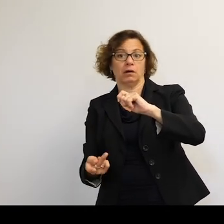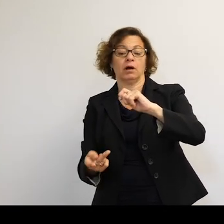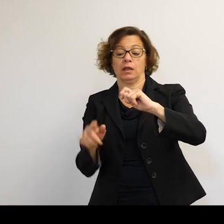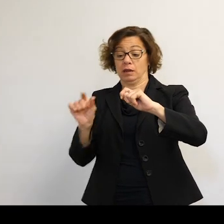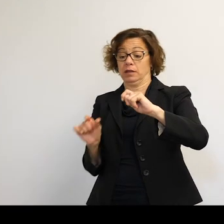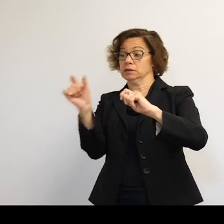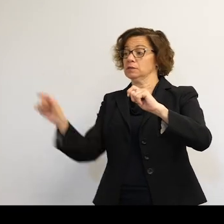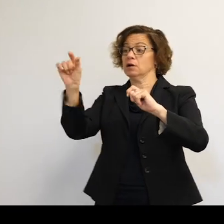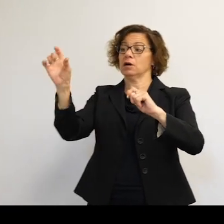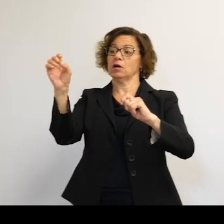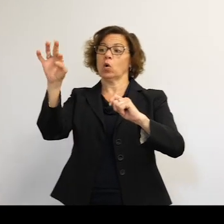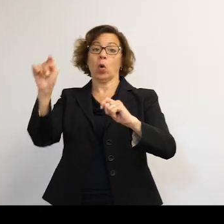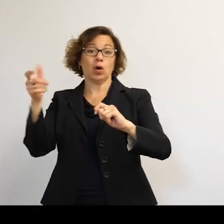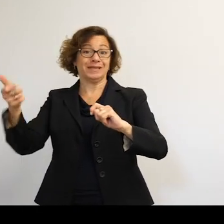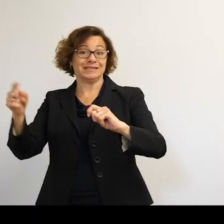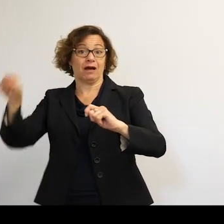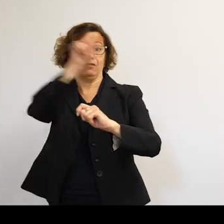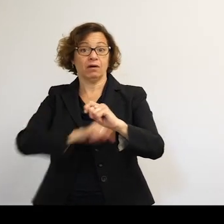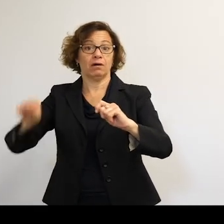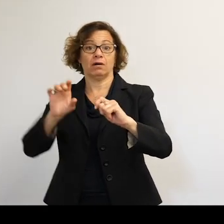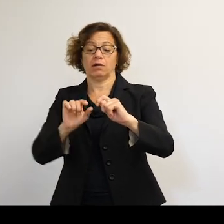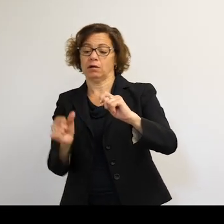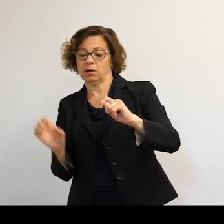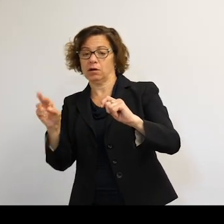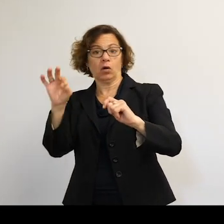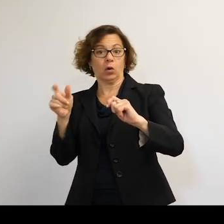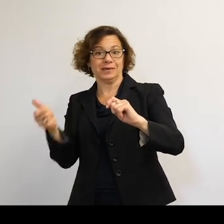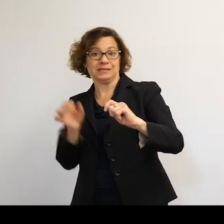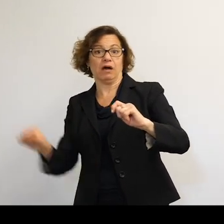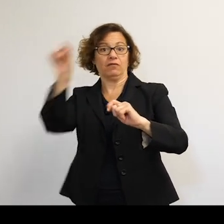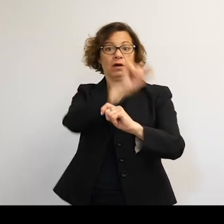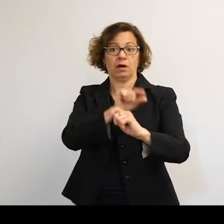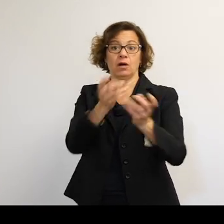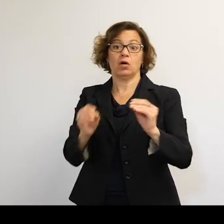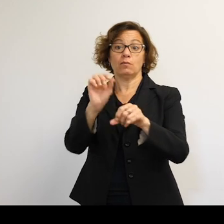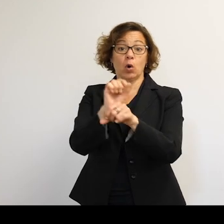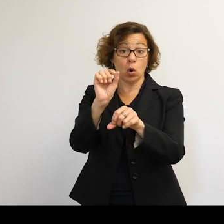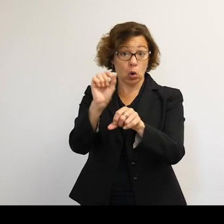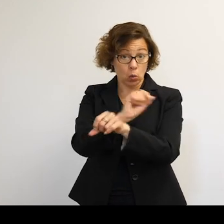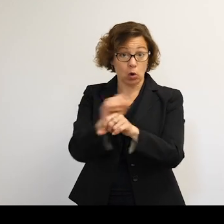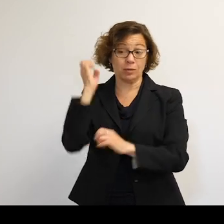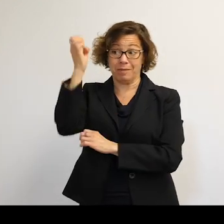And there's a big amount of work actually done with some of my European colleagues